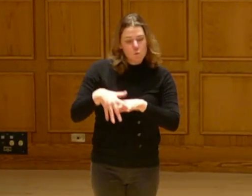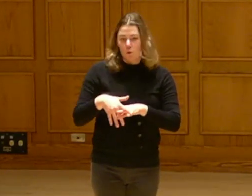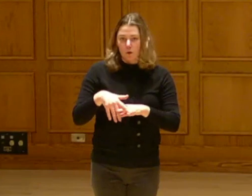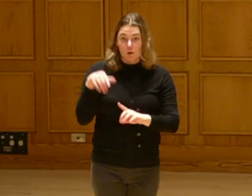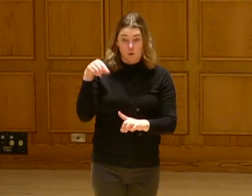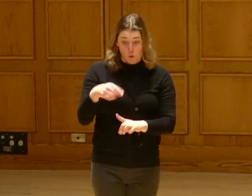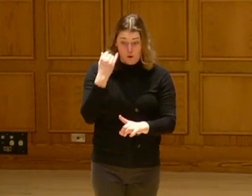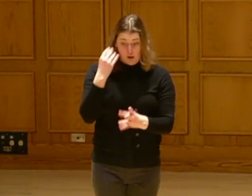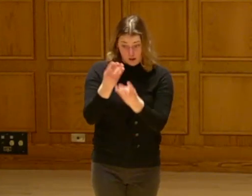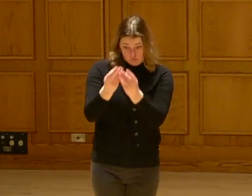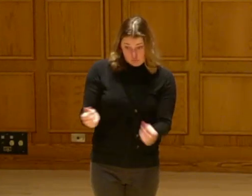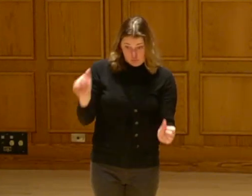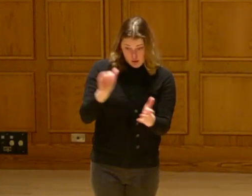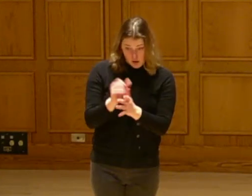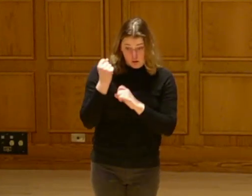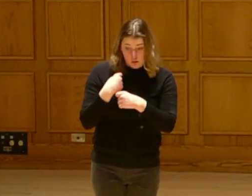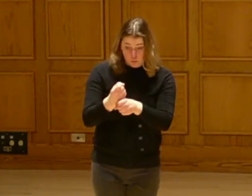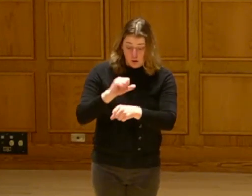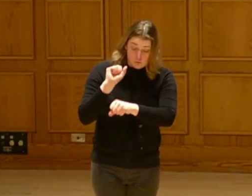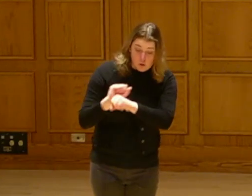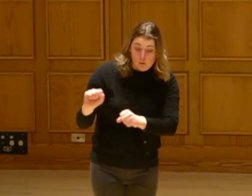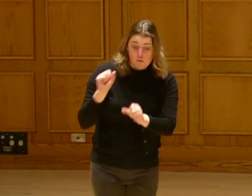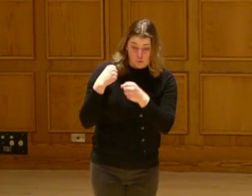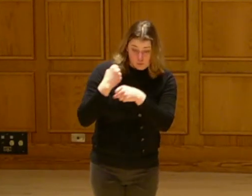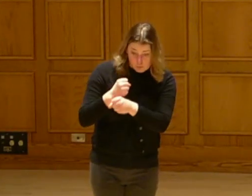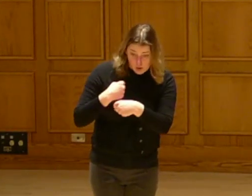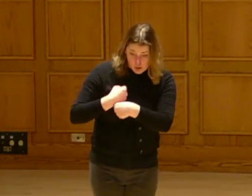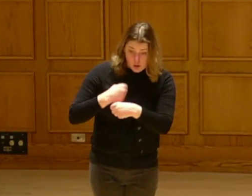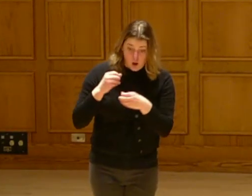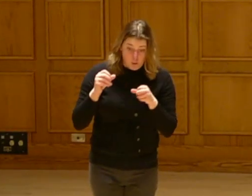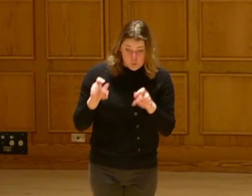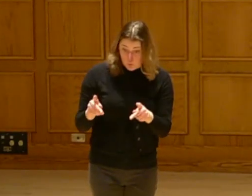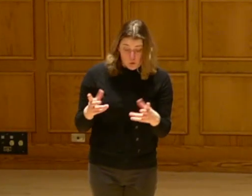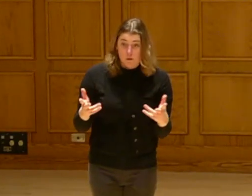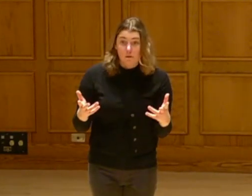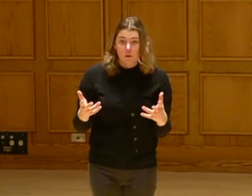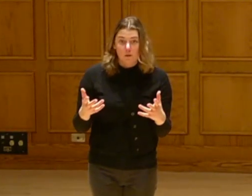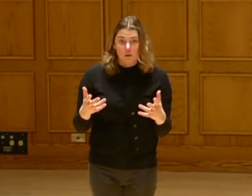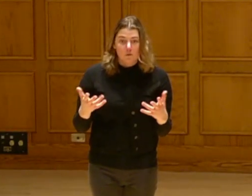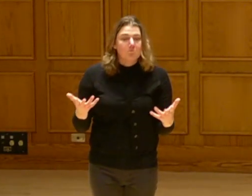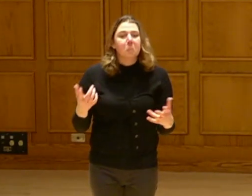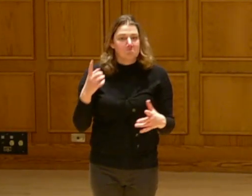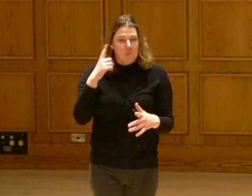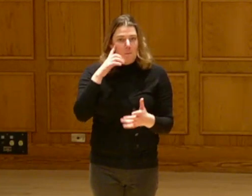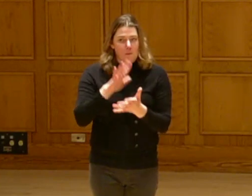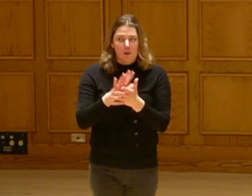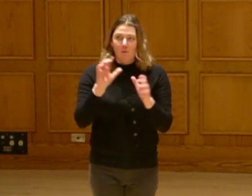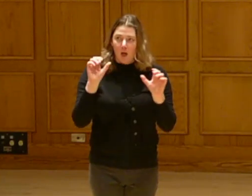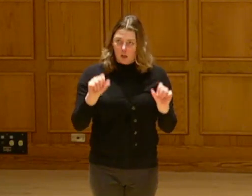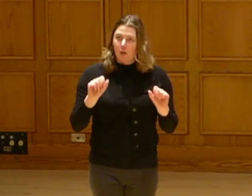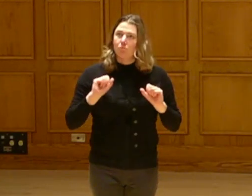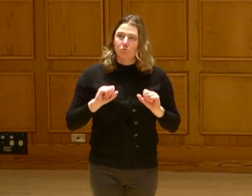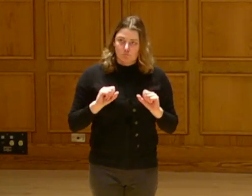If I can attack that and create jobs and create opportunities, you